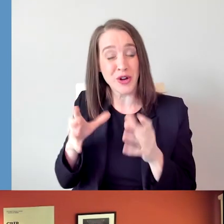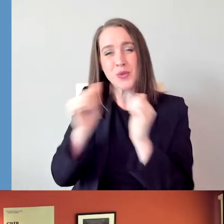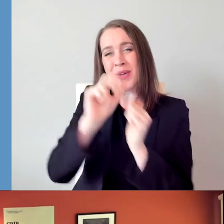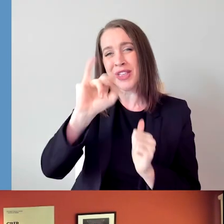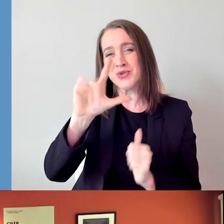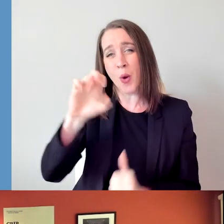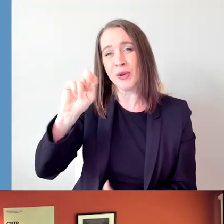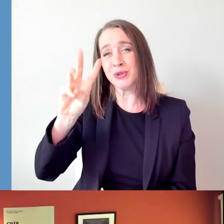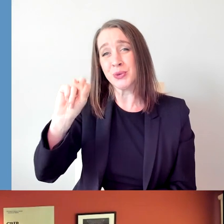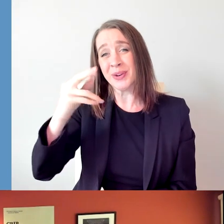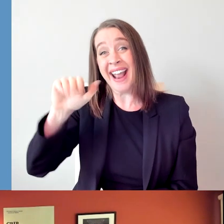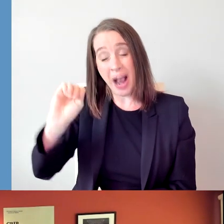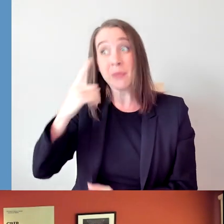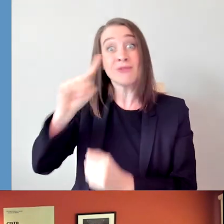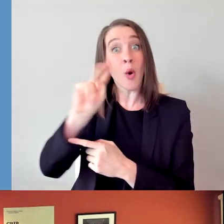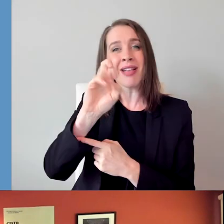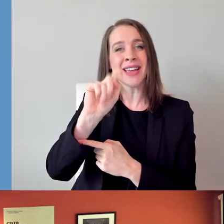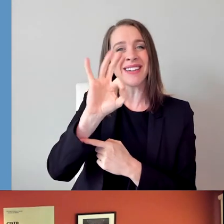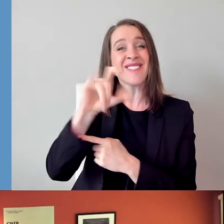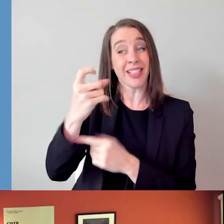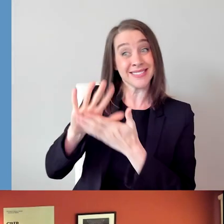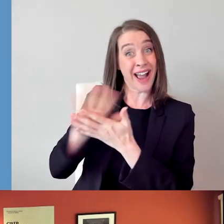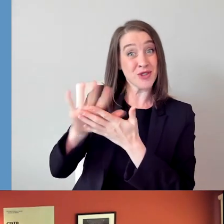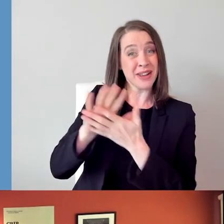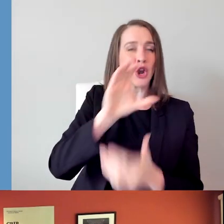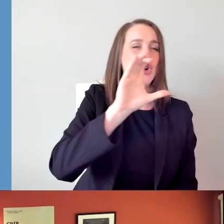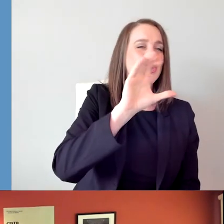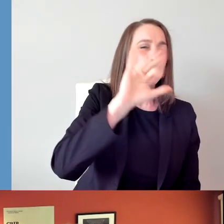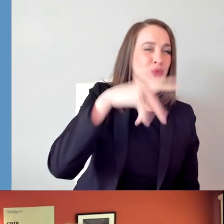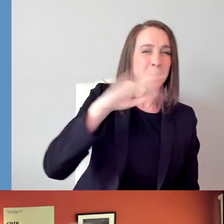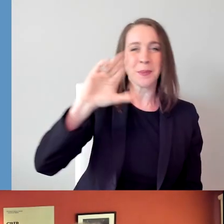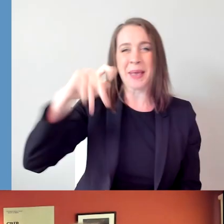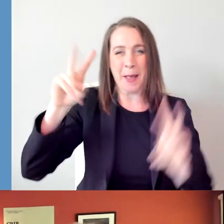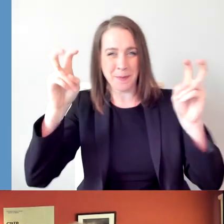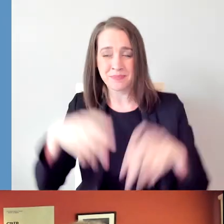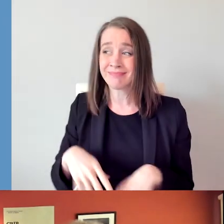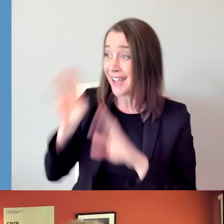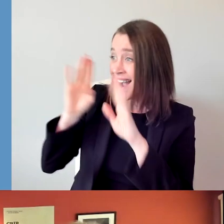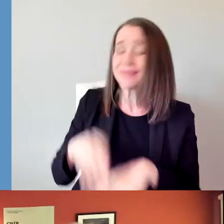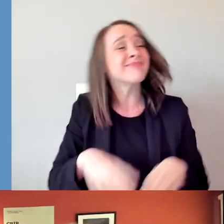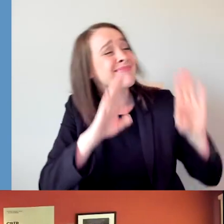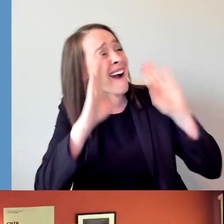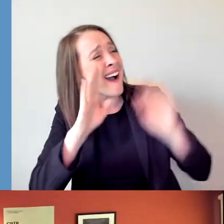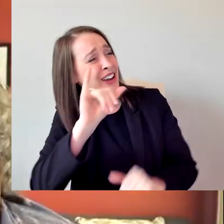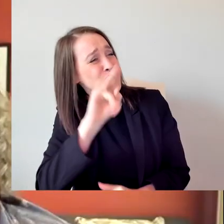documentary Crip Camp. Hey, Jim, welcome. Hi, Jenni. Great to be here.